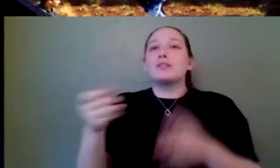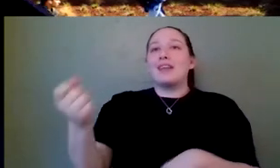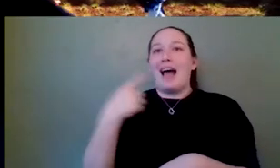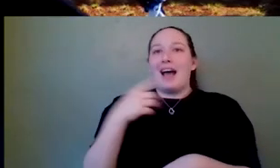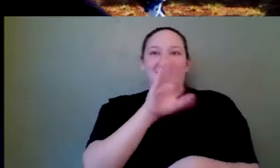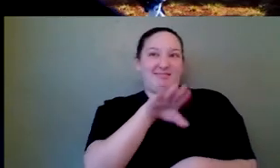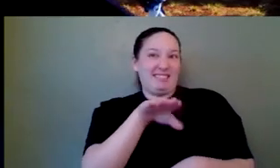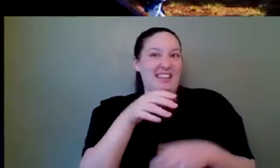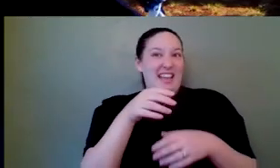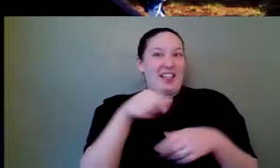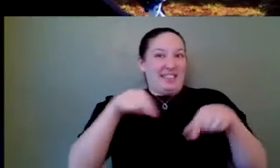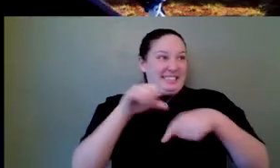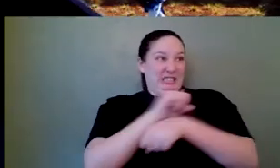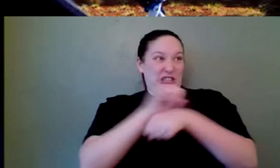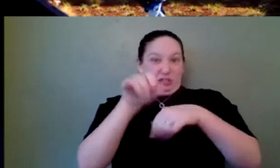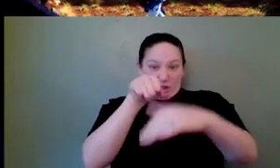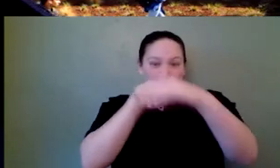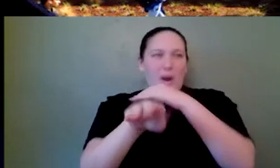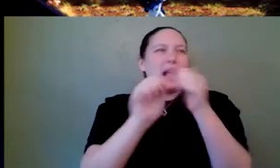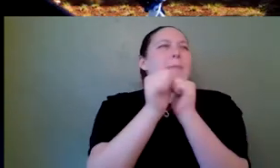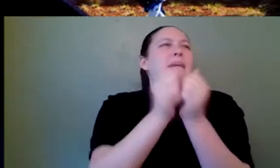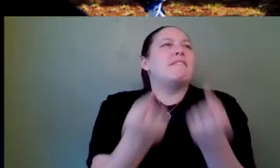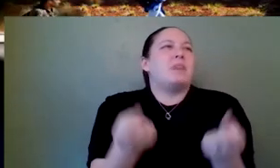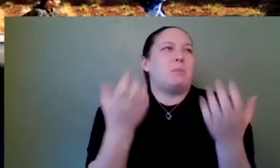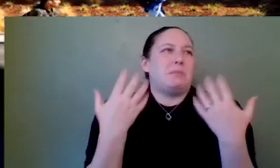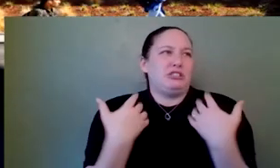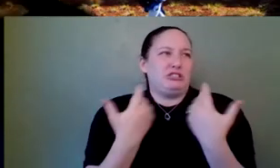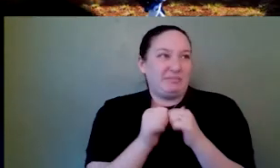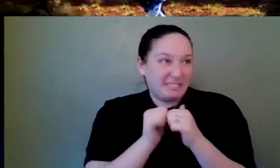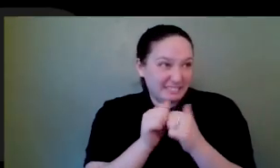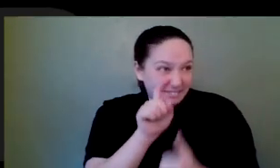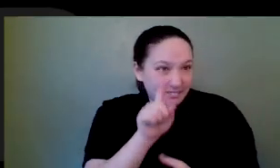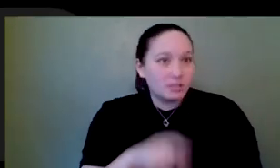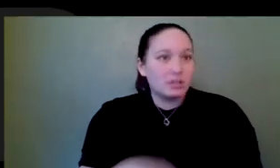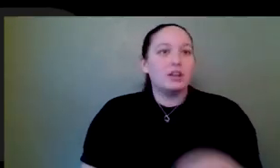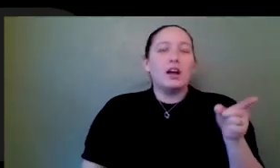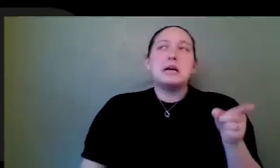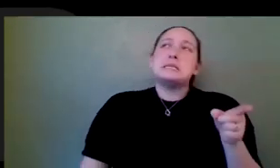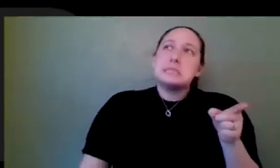competitive is it to get into the industry after college? You know, it's interesting, though. I